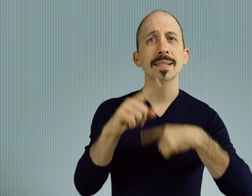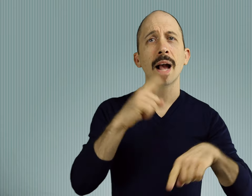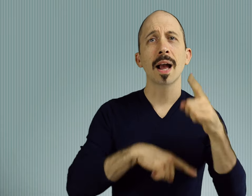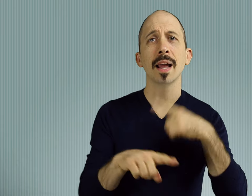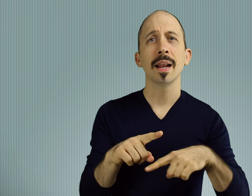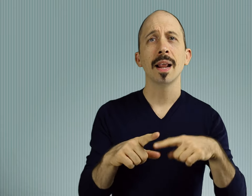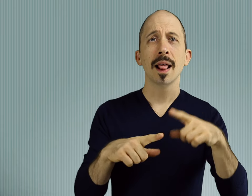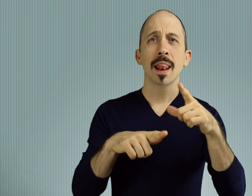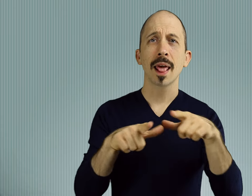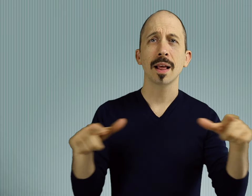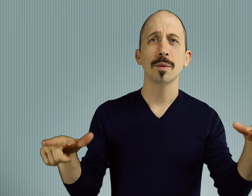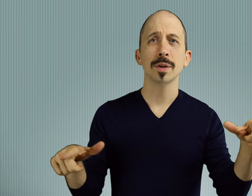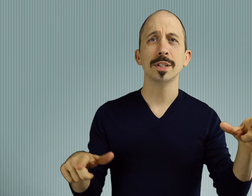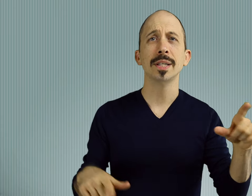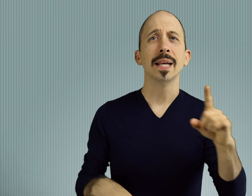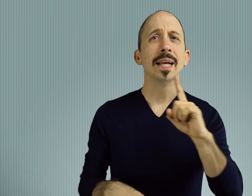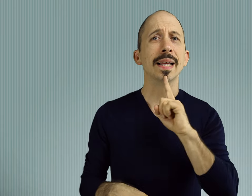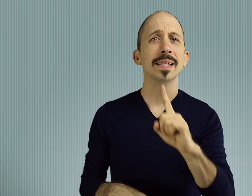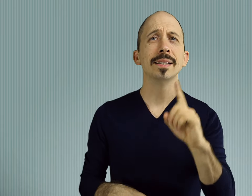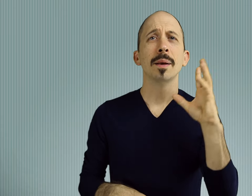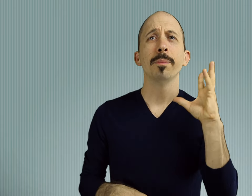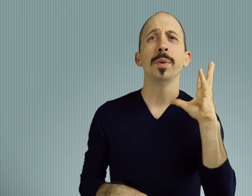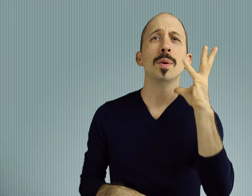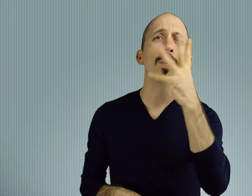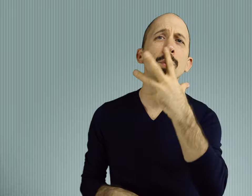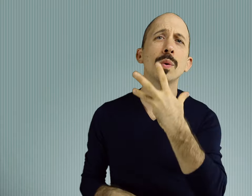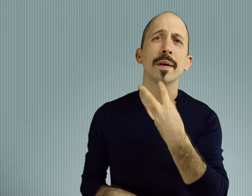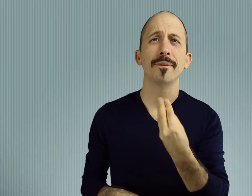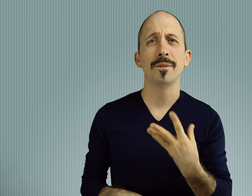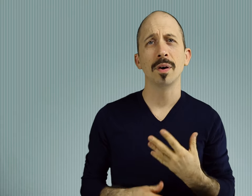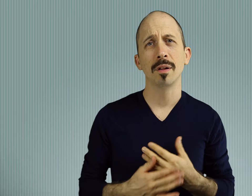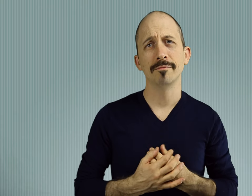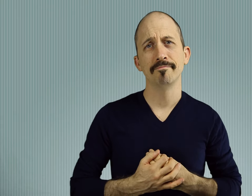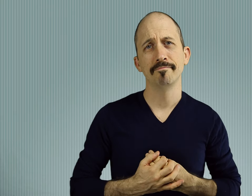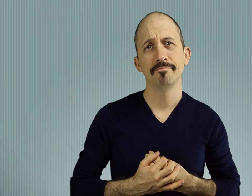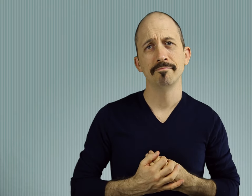Sign Language is beautiful.